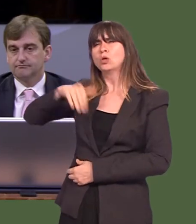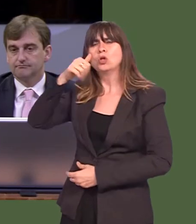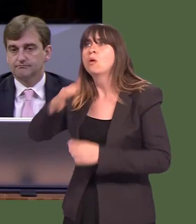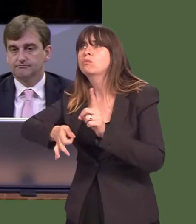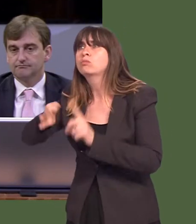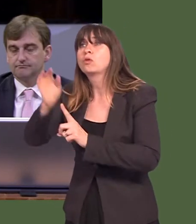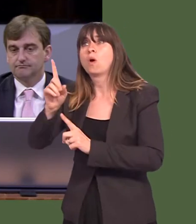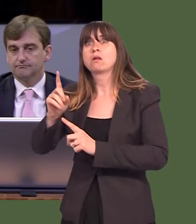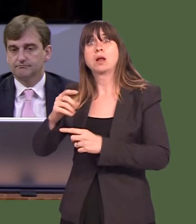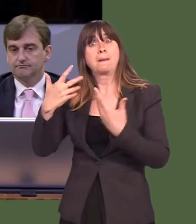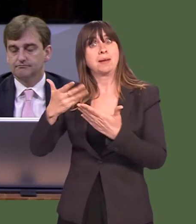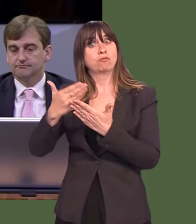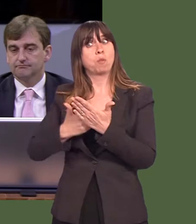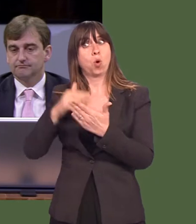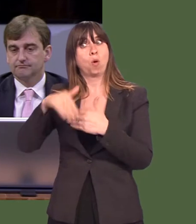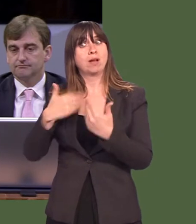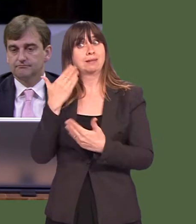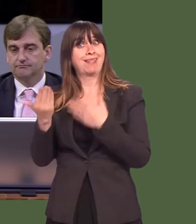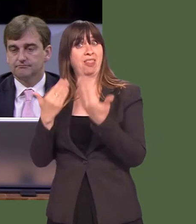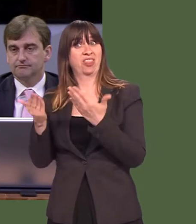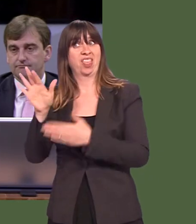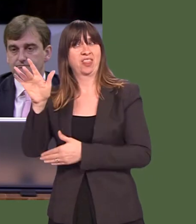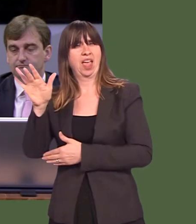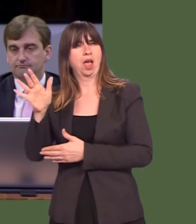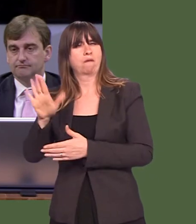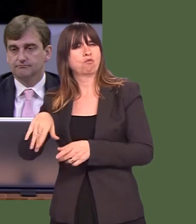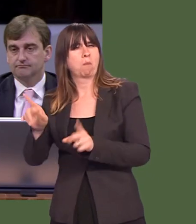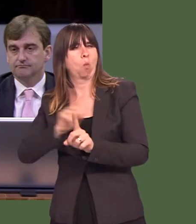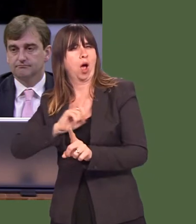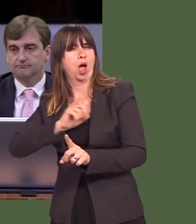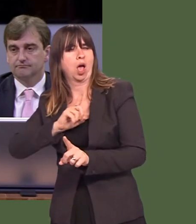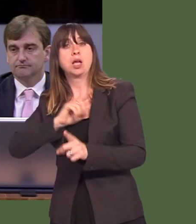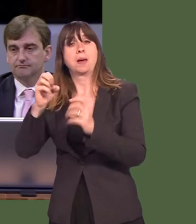There has been a call for the mortality report to be brought forward because Betsi Cadwaladr